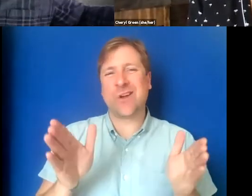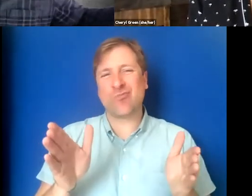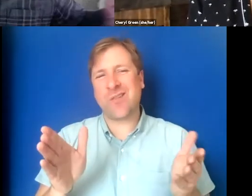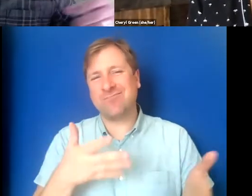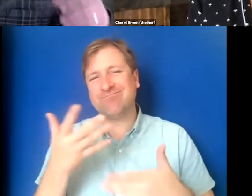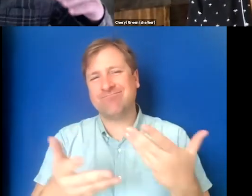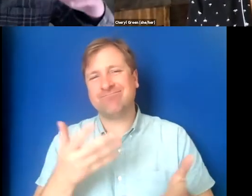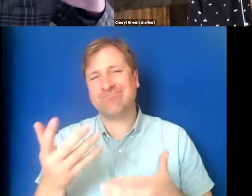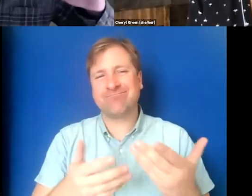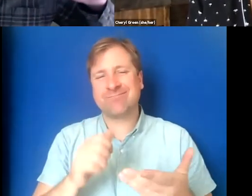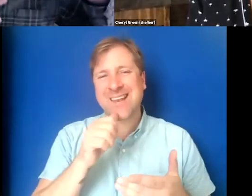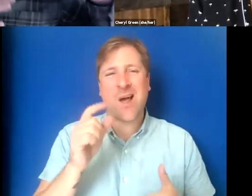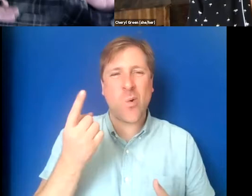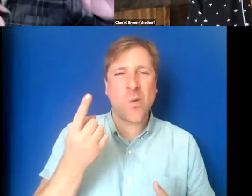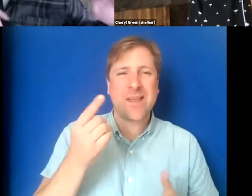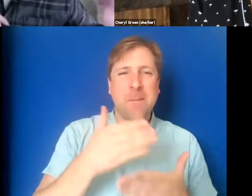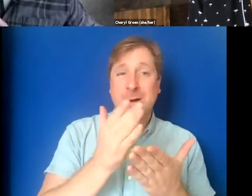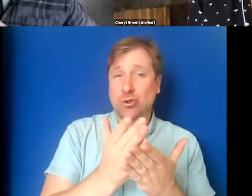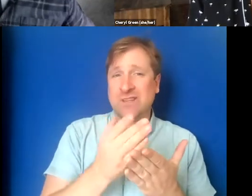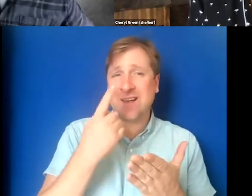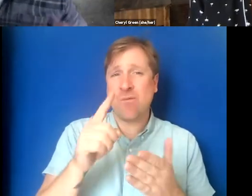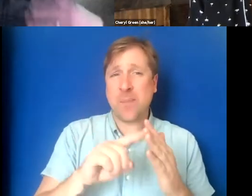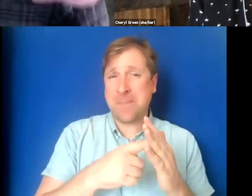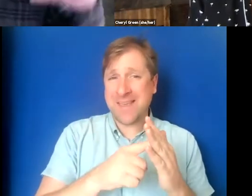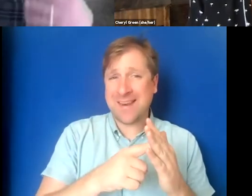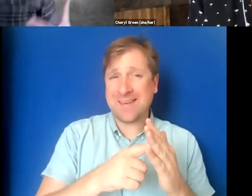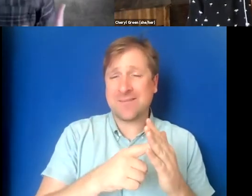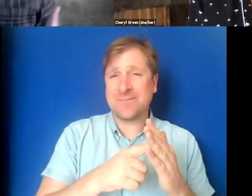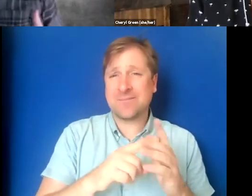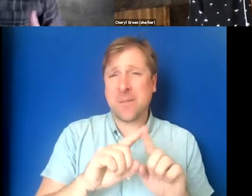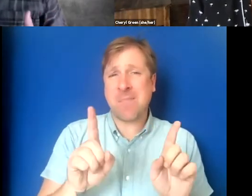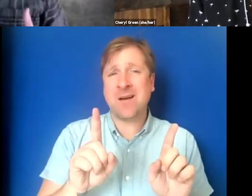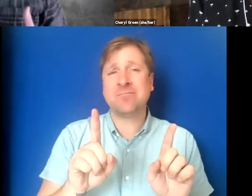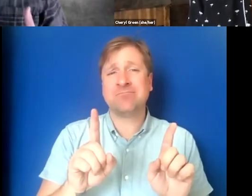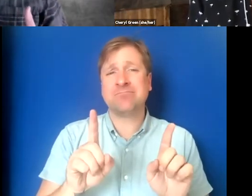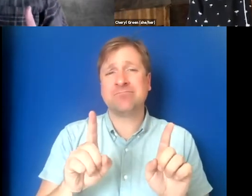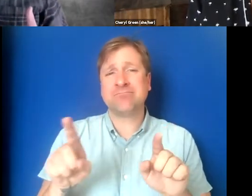not only budgeting it for in the beginning, but also